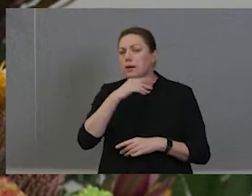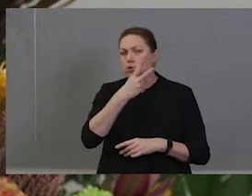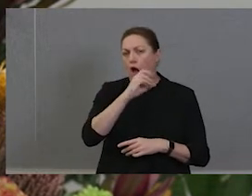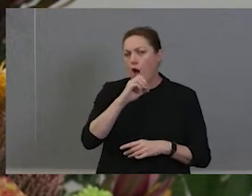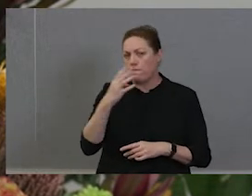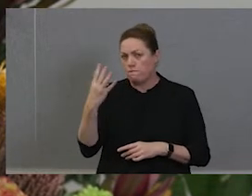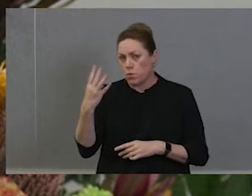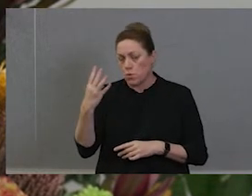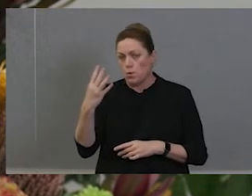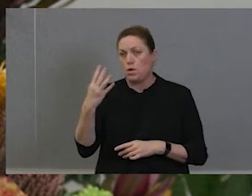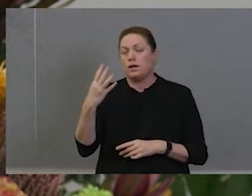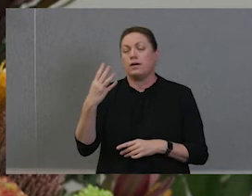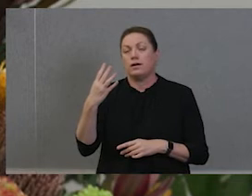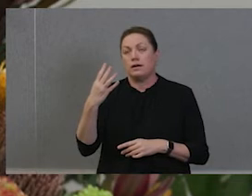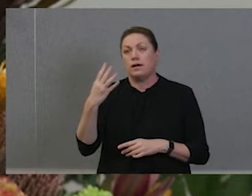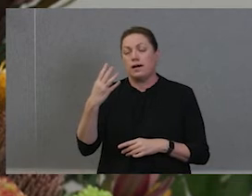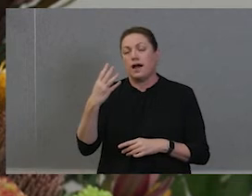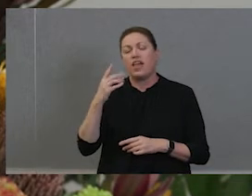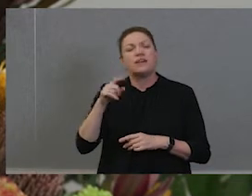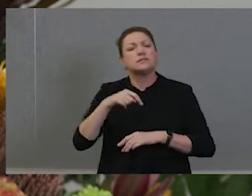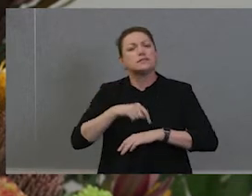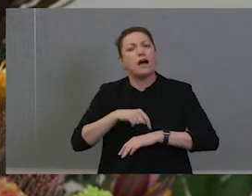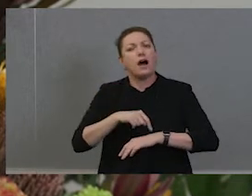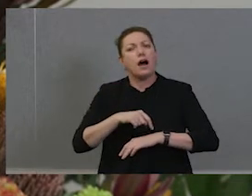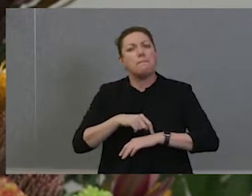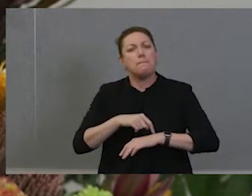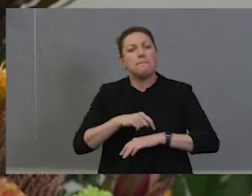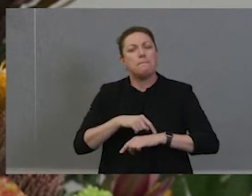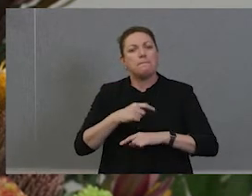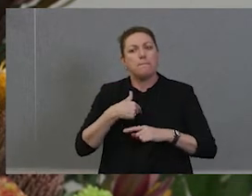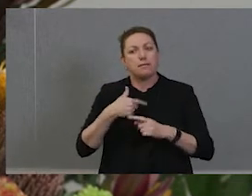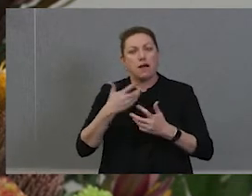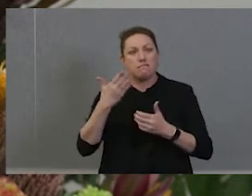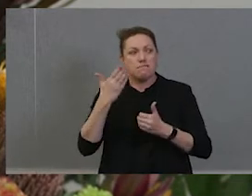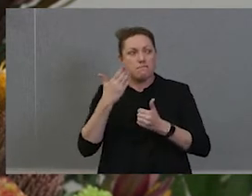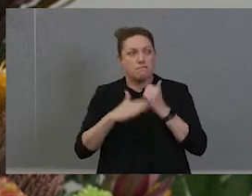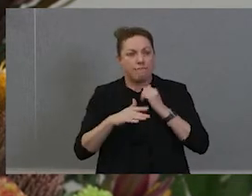and at that time I had never seen an Acknowledgement of Country or a Welcome to Country. It